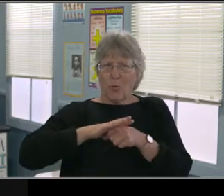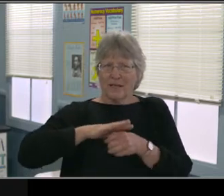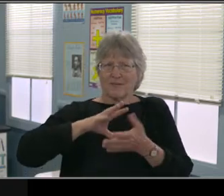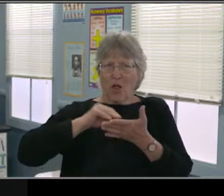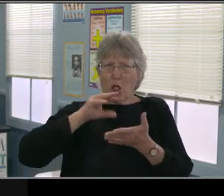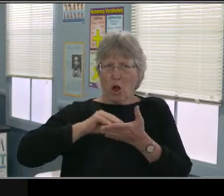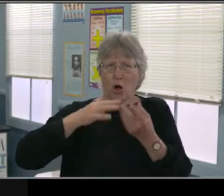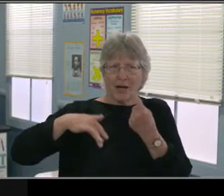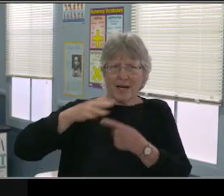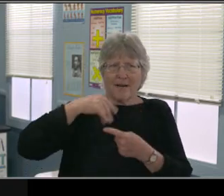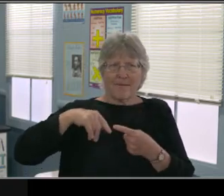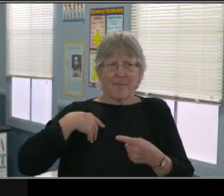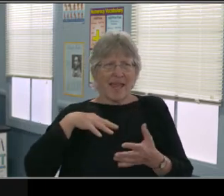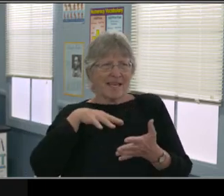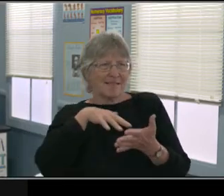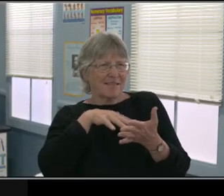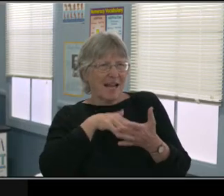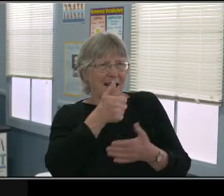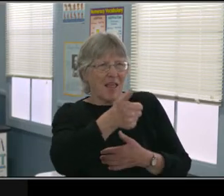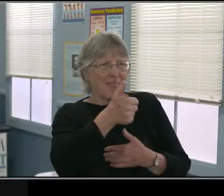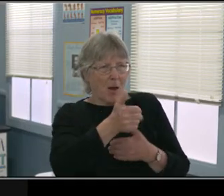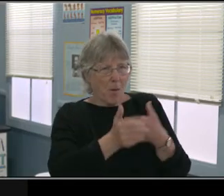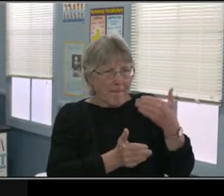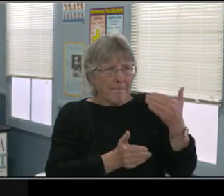You can look and see the class work